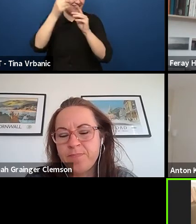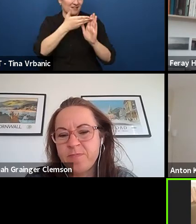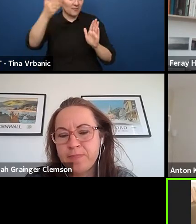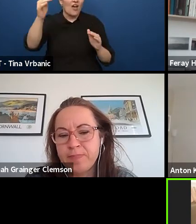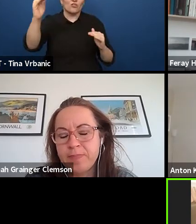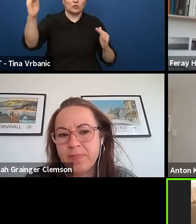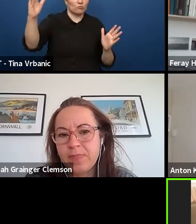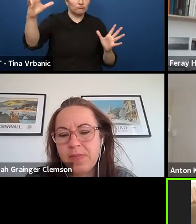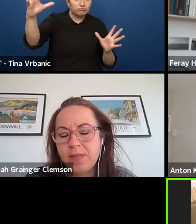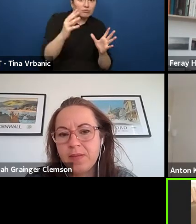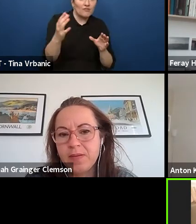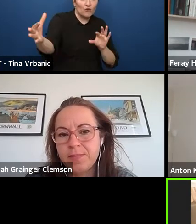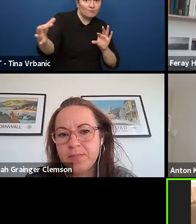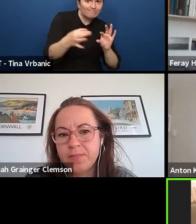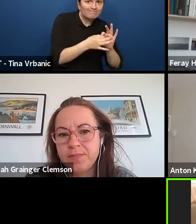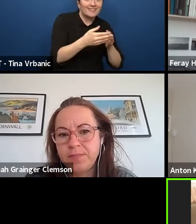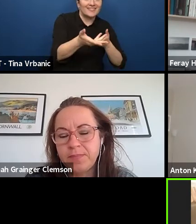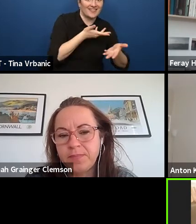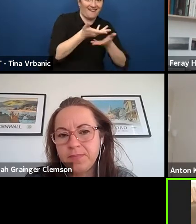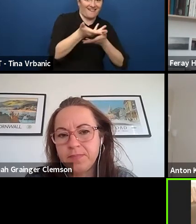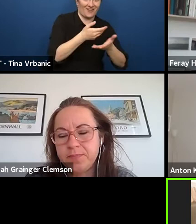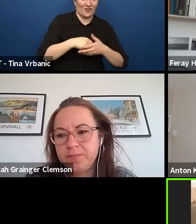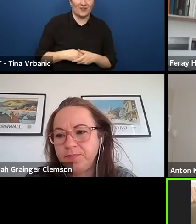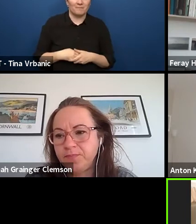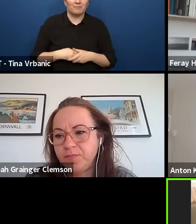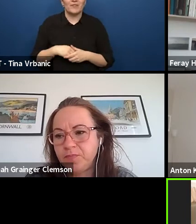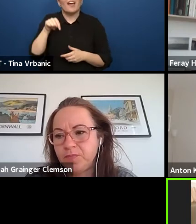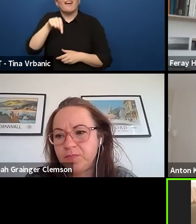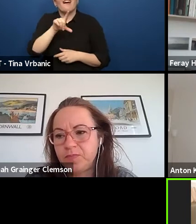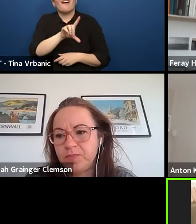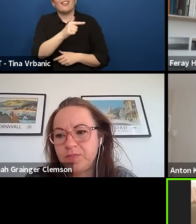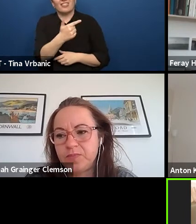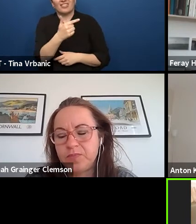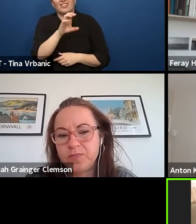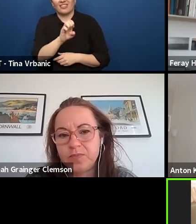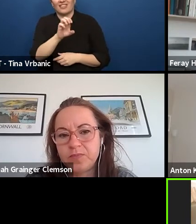a lot of discussion with teenagers,